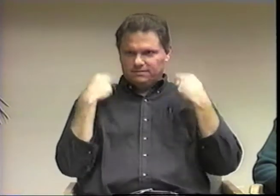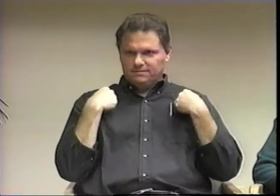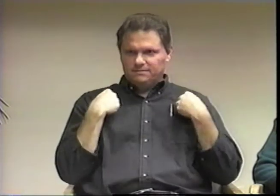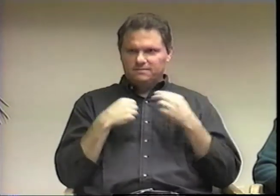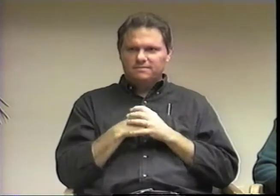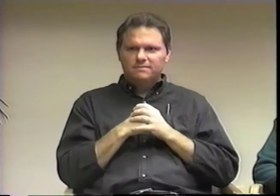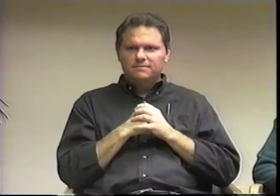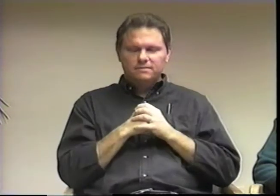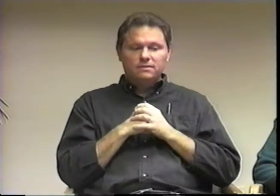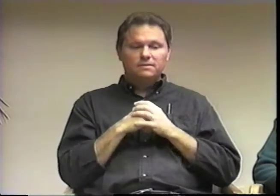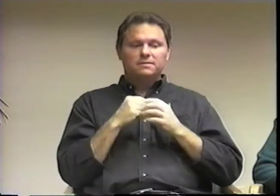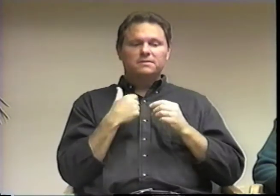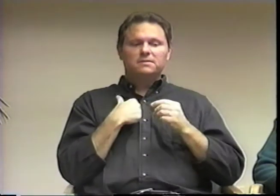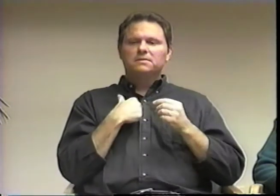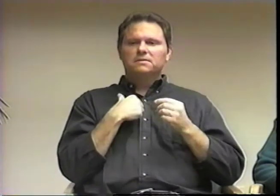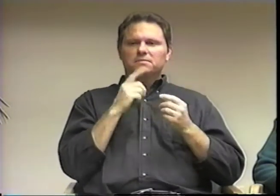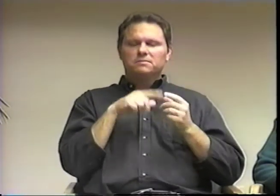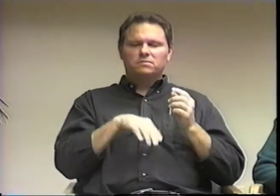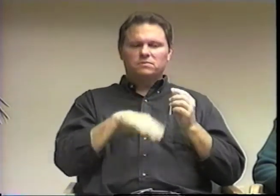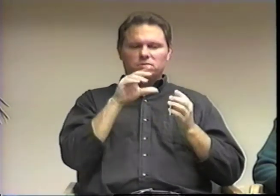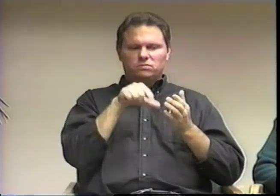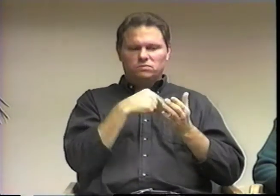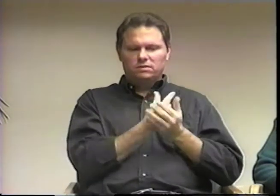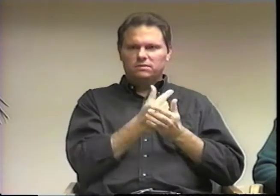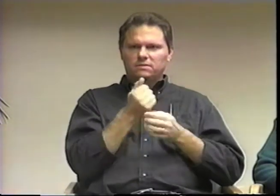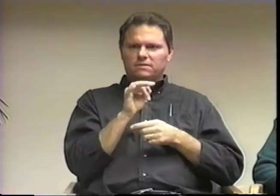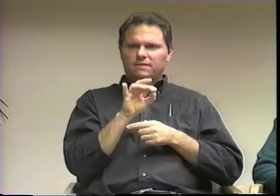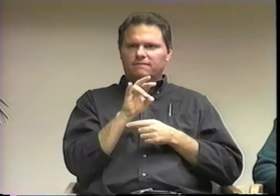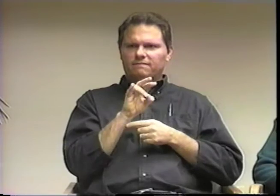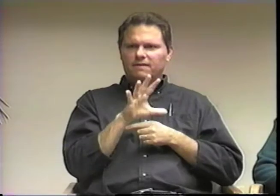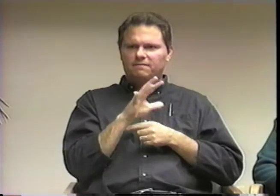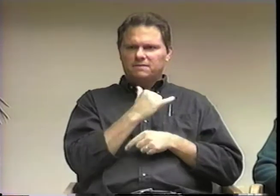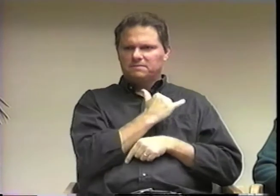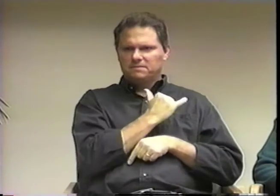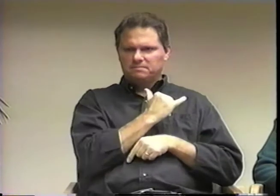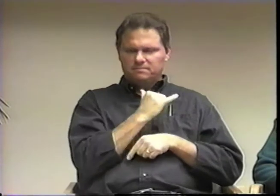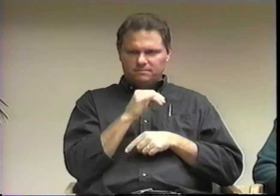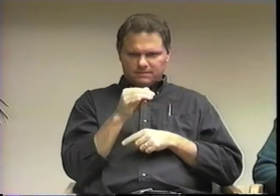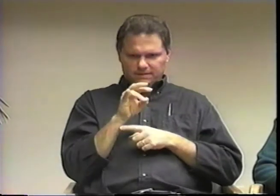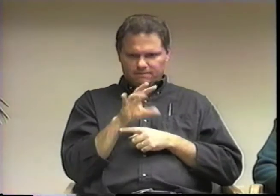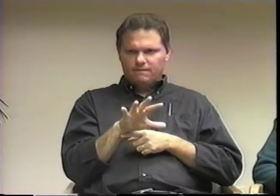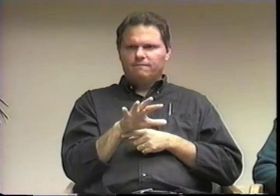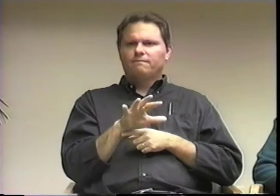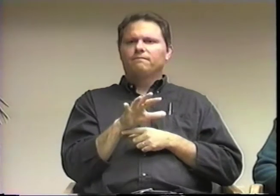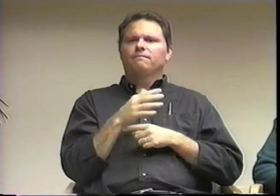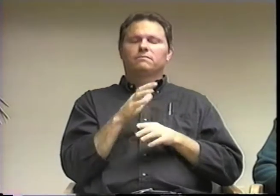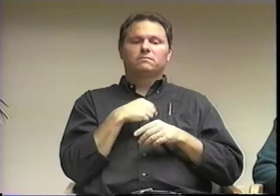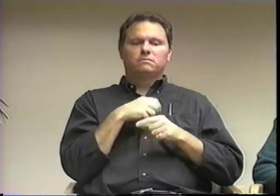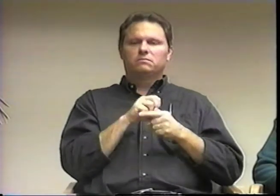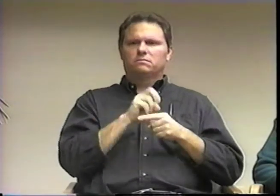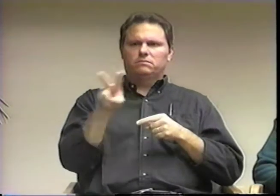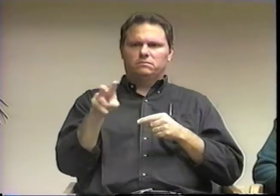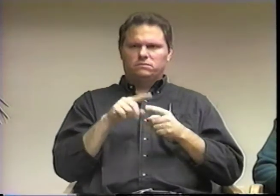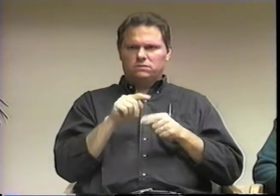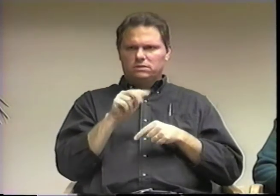All of our teachers were nuns. I graduated in 1975, the same year as Kimberly.